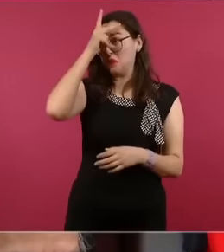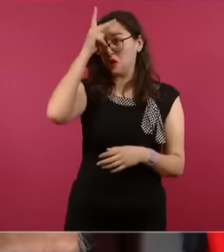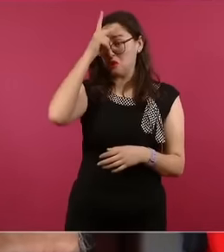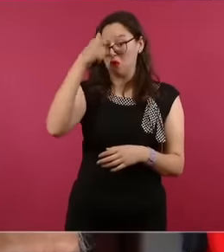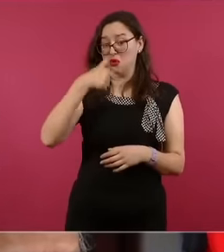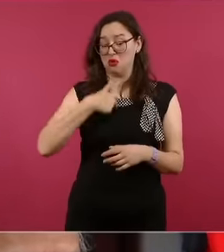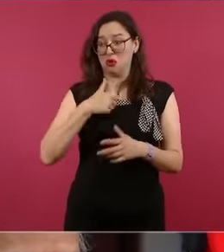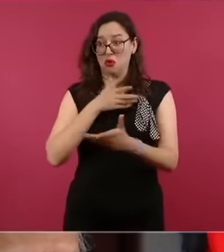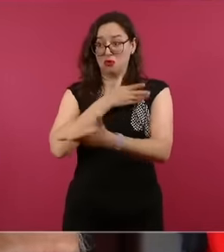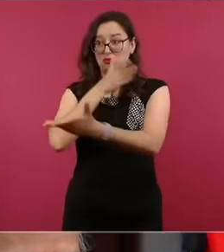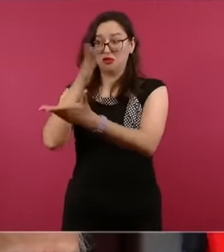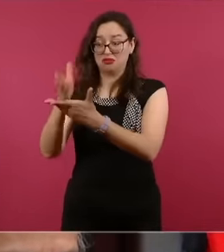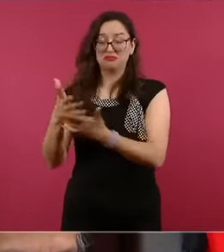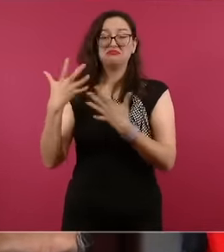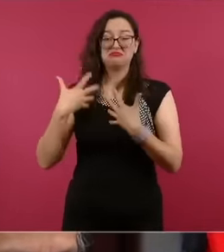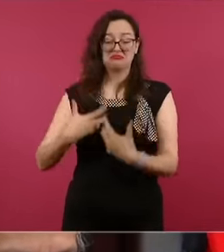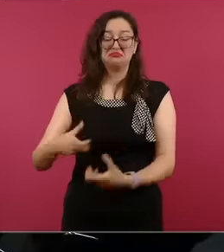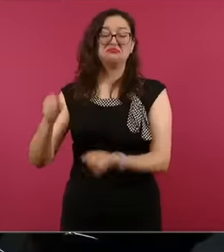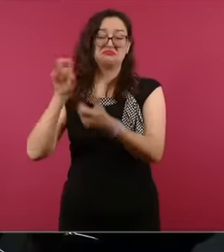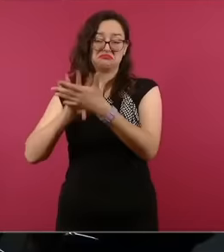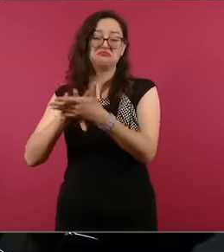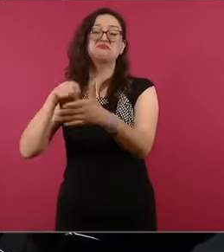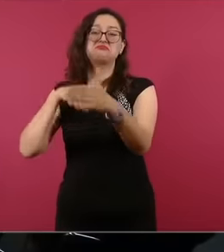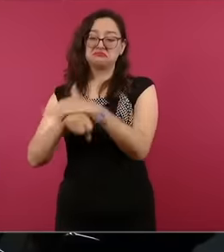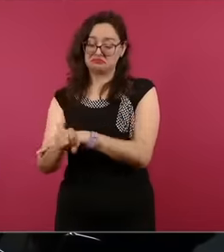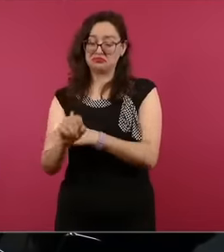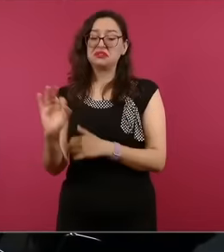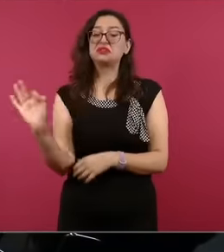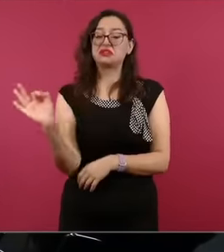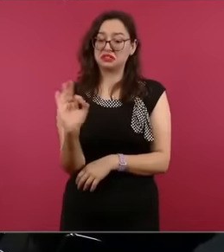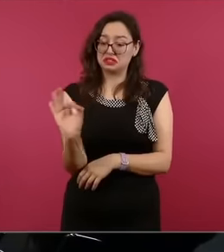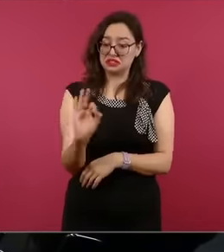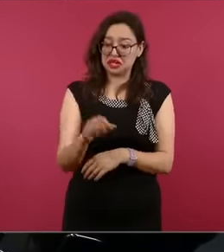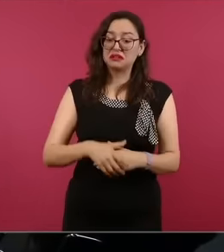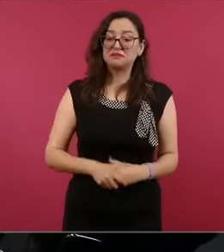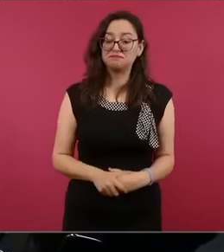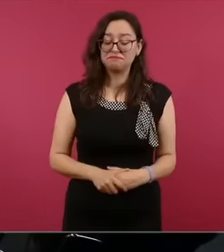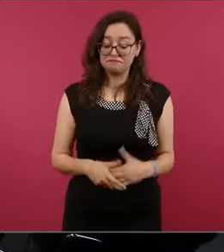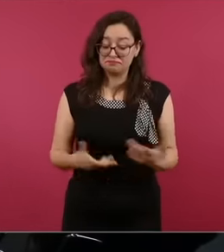here to Mexico I was able to talk I was able to visit President Pedro Castillo Terrones in prison and what